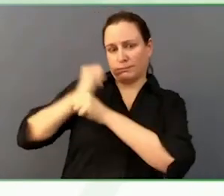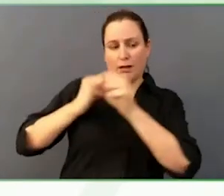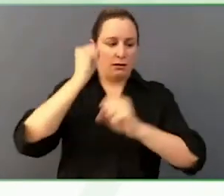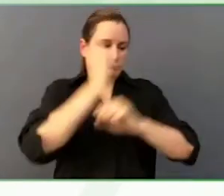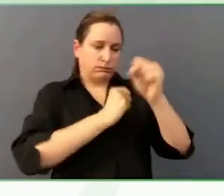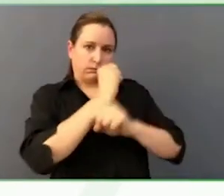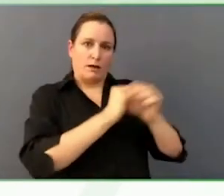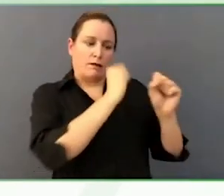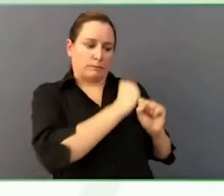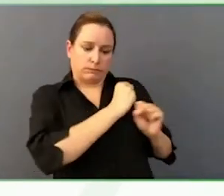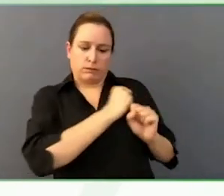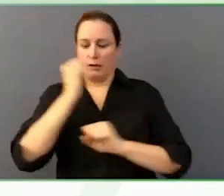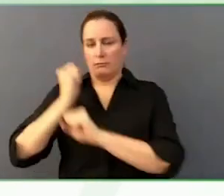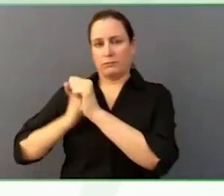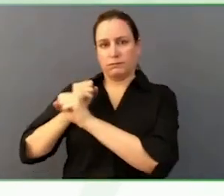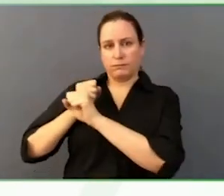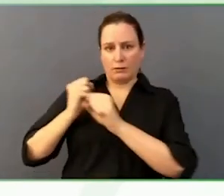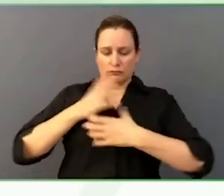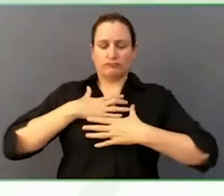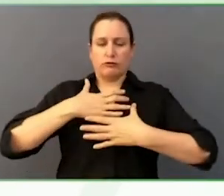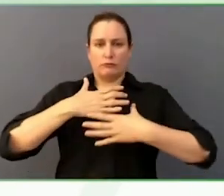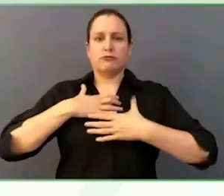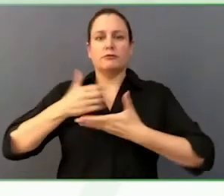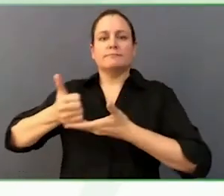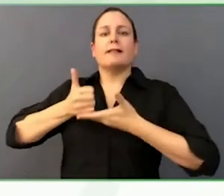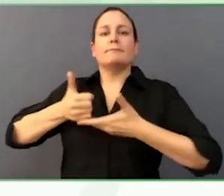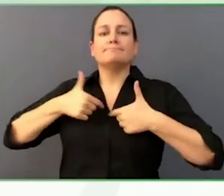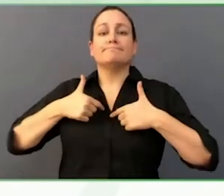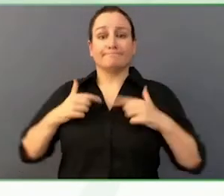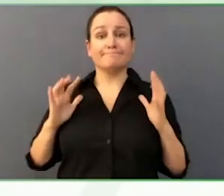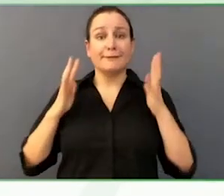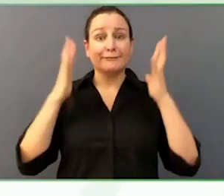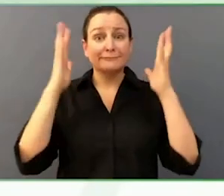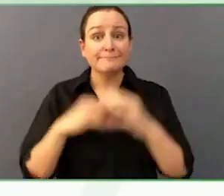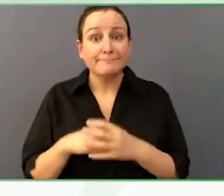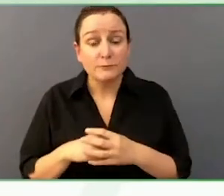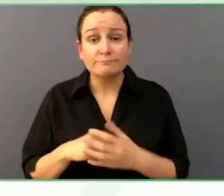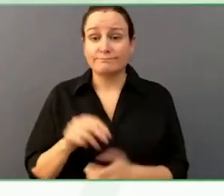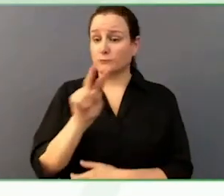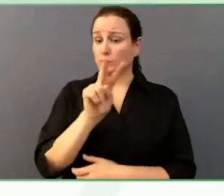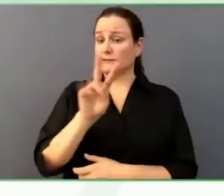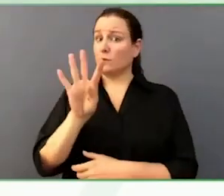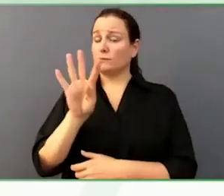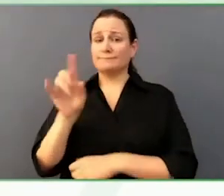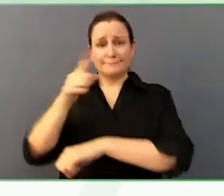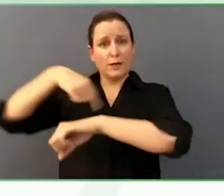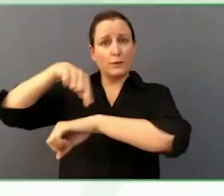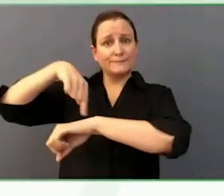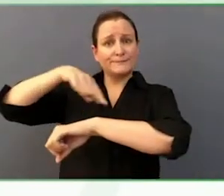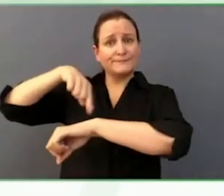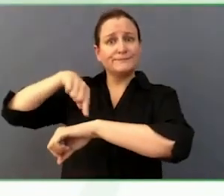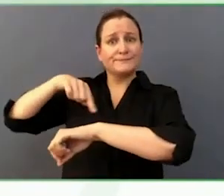In 2011, Nicholas moved in to a nearby care home, the Ottawa Rotary